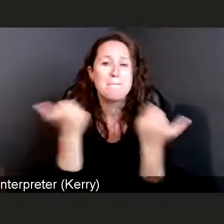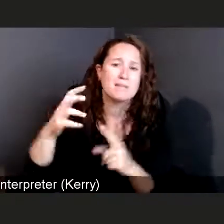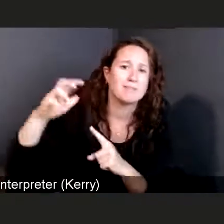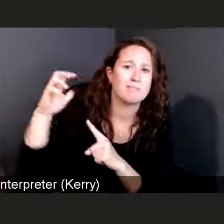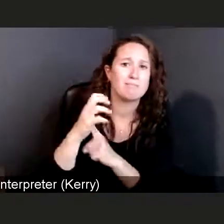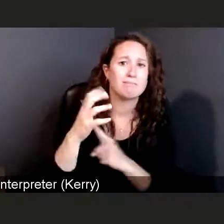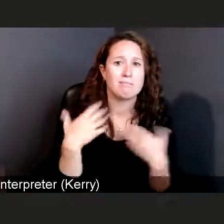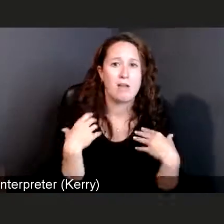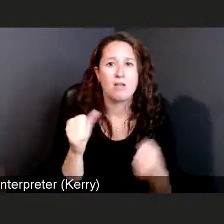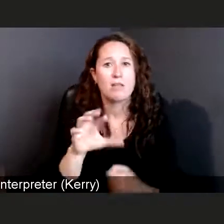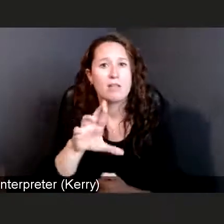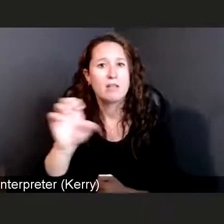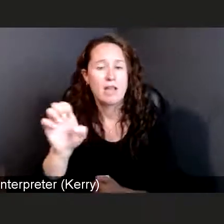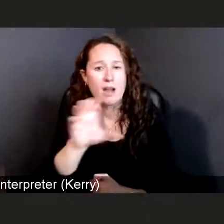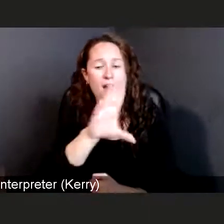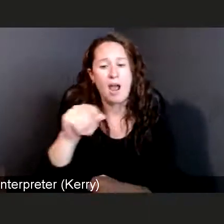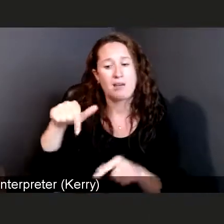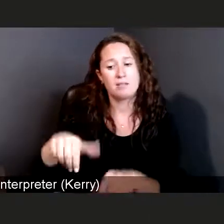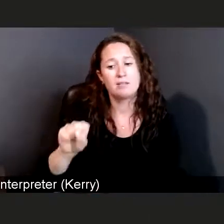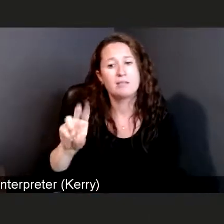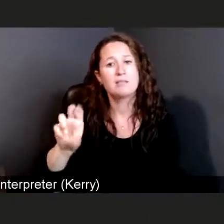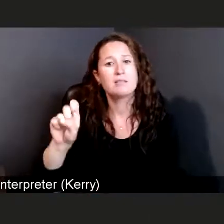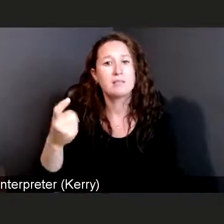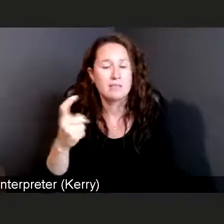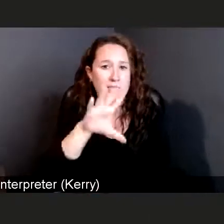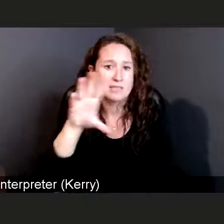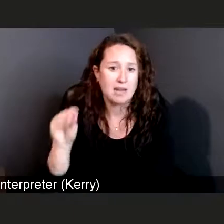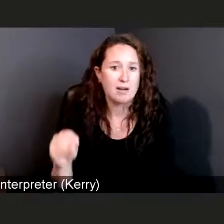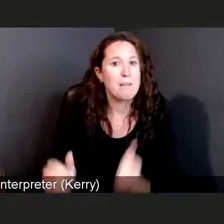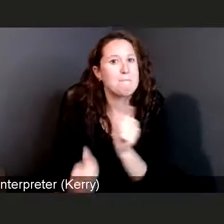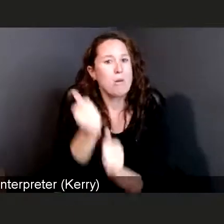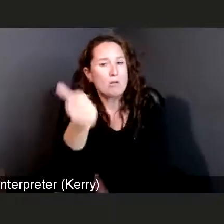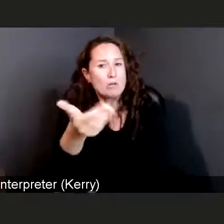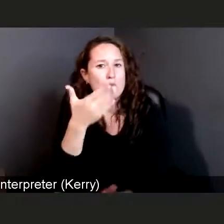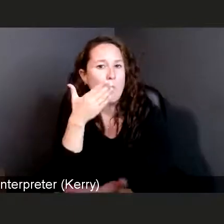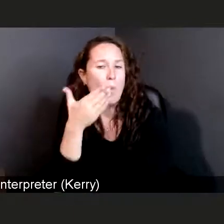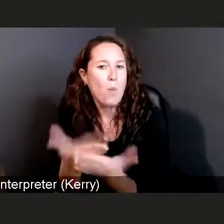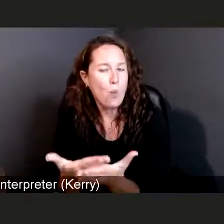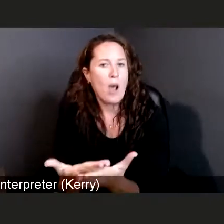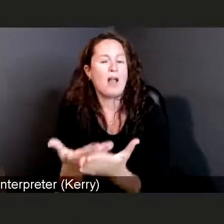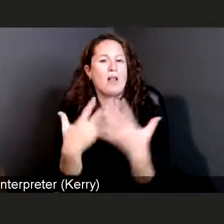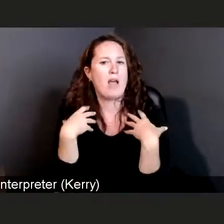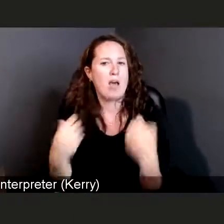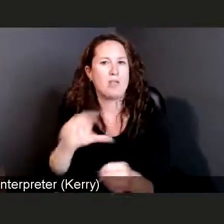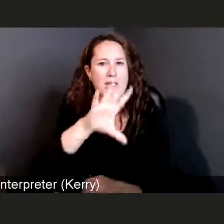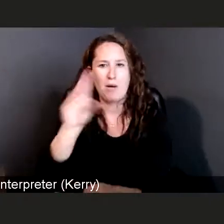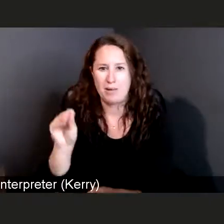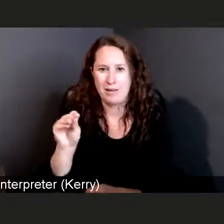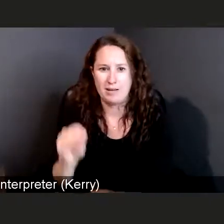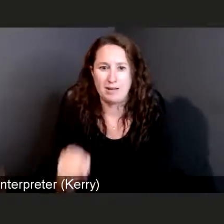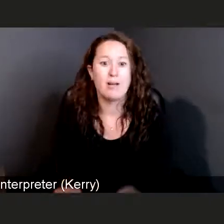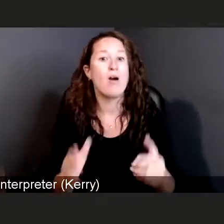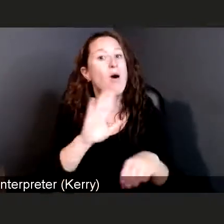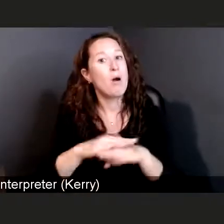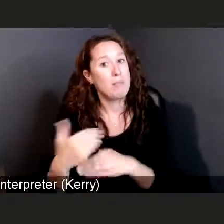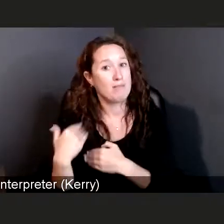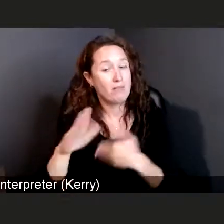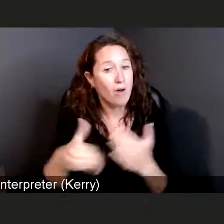the most well community in the country. On behalf of everybody here at Beebe Healthcare, have a great night and stay safe.